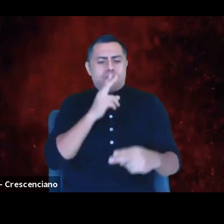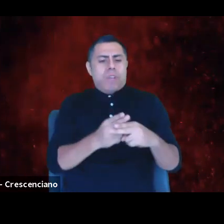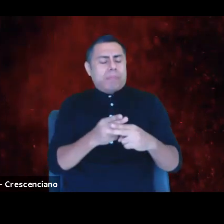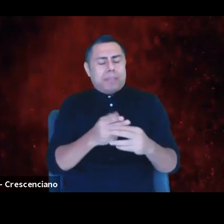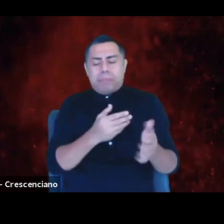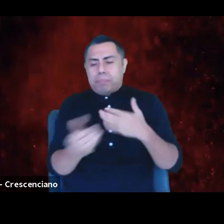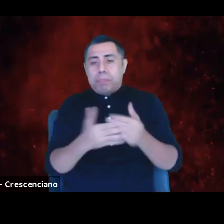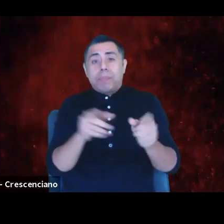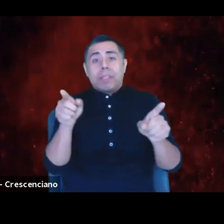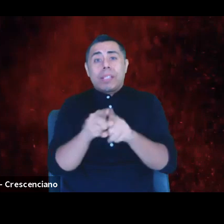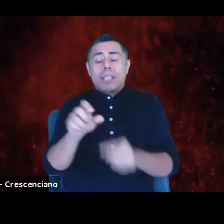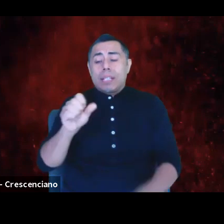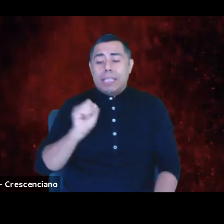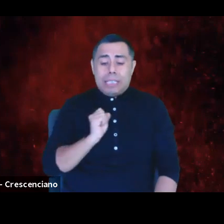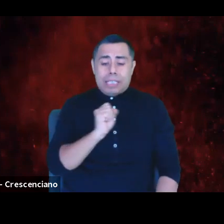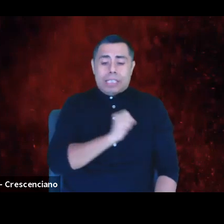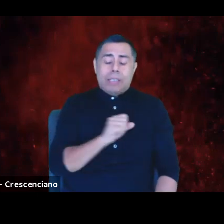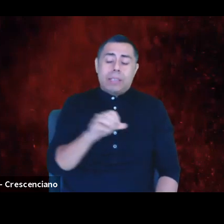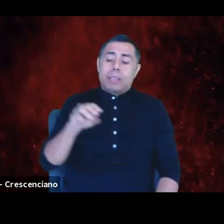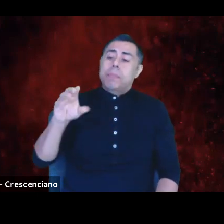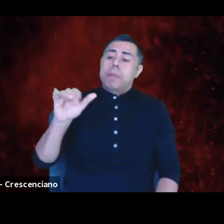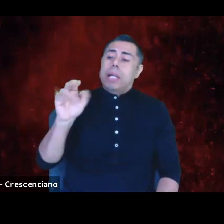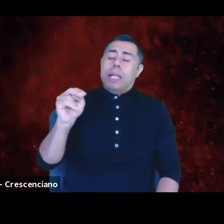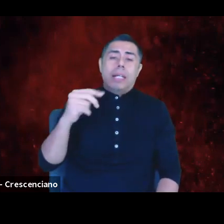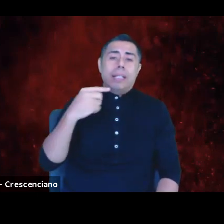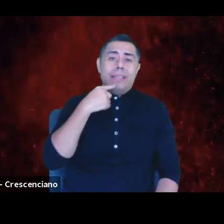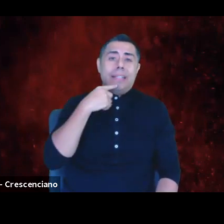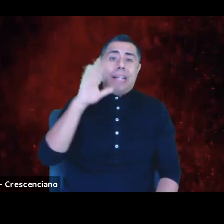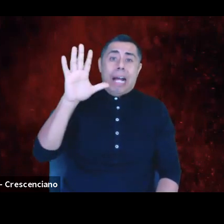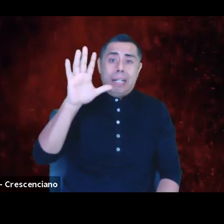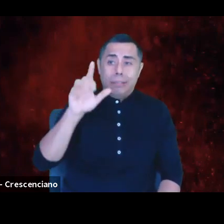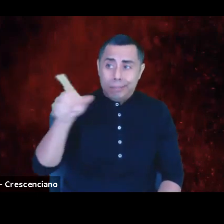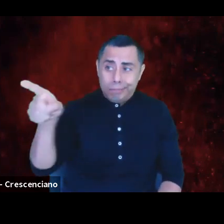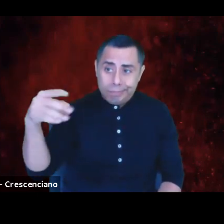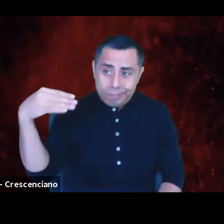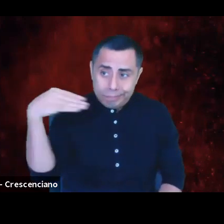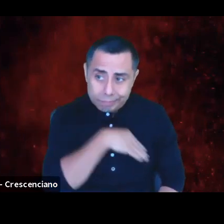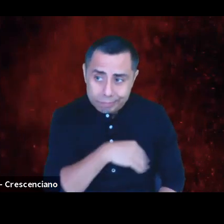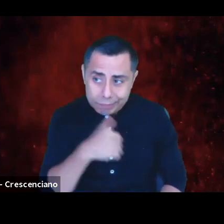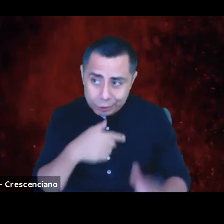"No, no, that's not true. "We can disagree, but we will not lie."